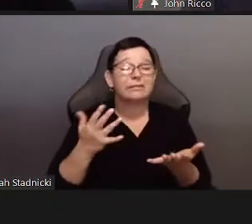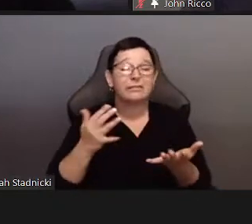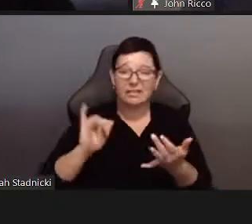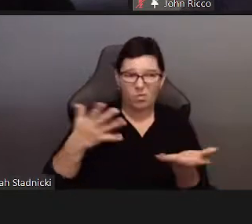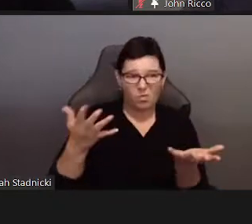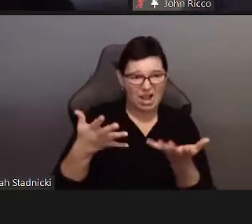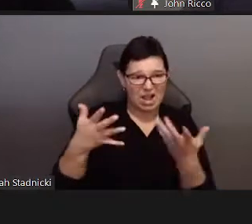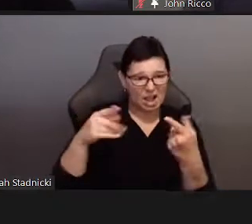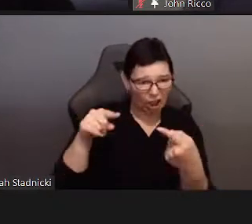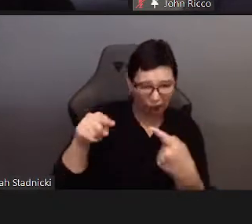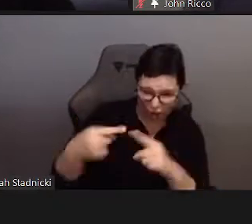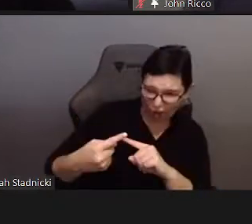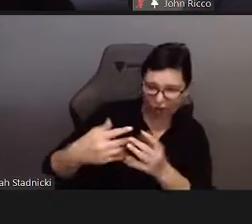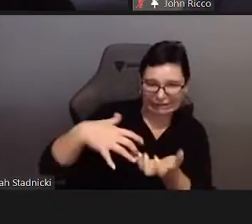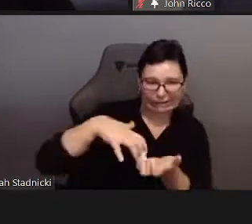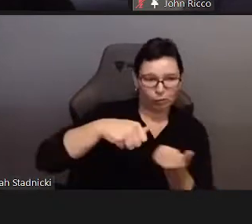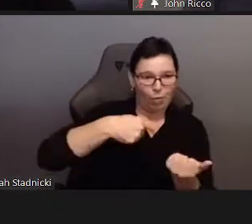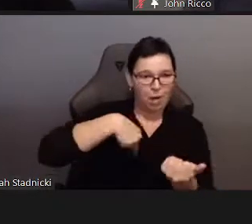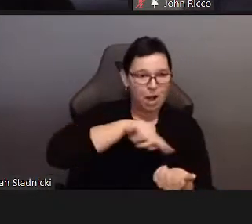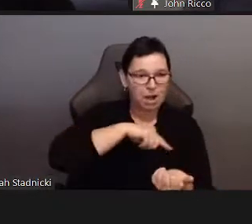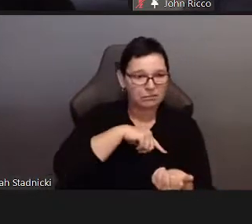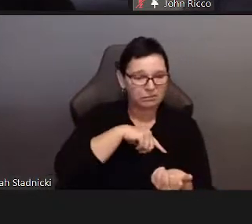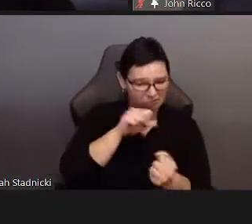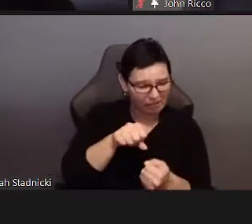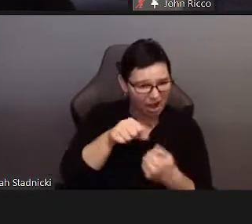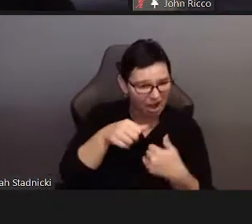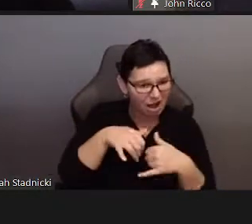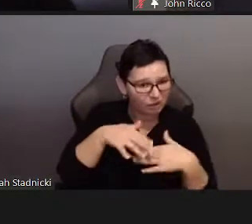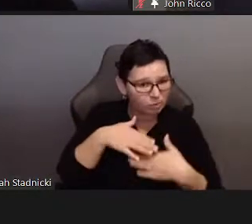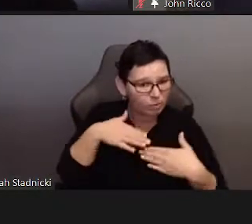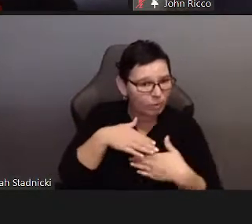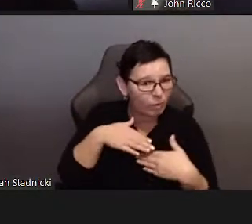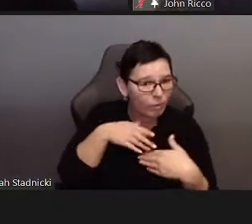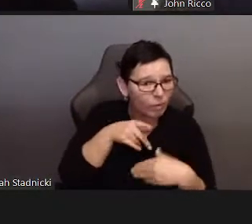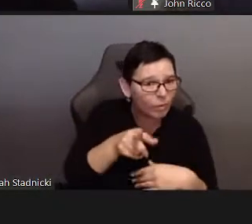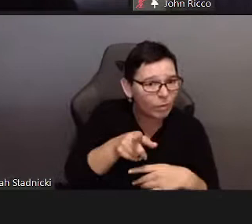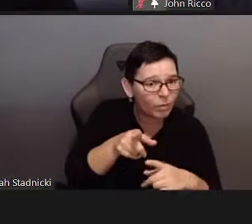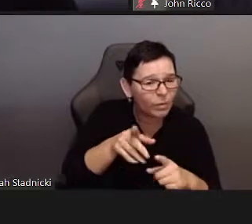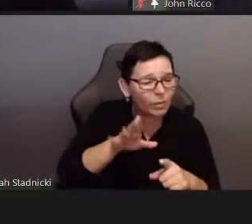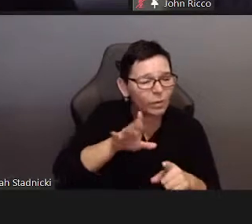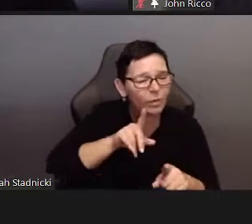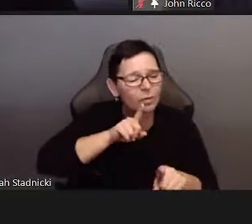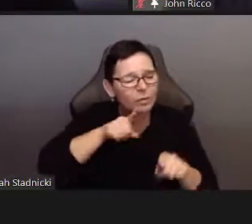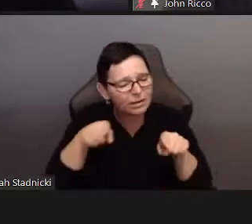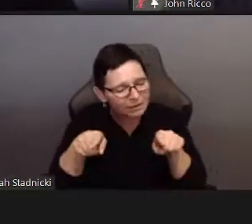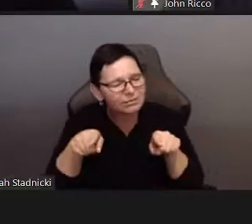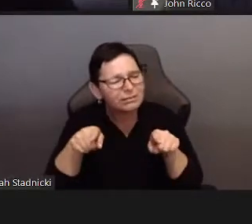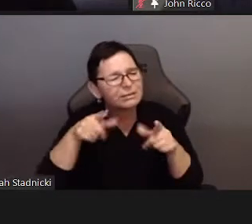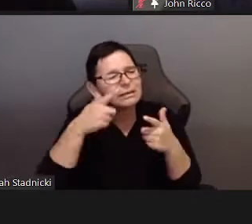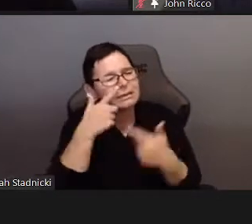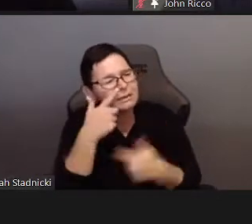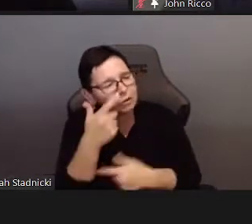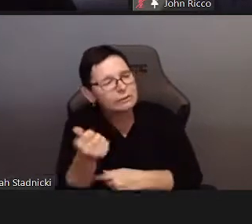I think it’s also productive to think about pleasure not just as “i’m having a great time"